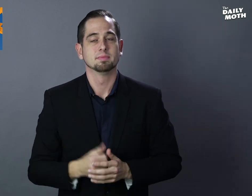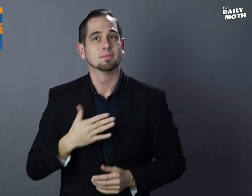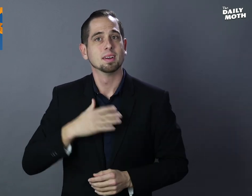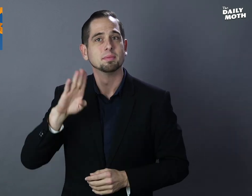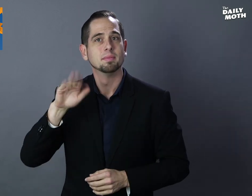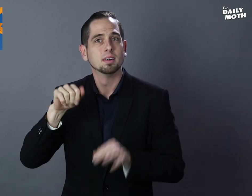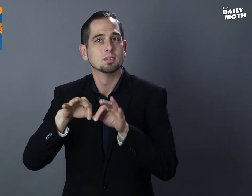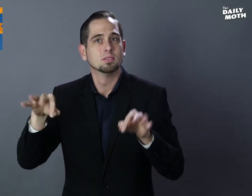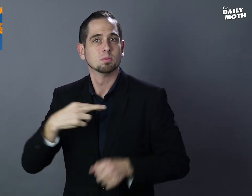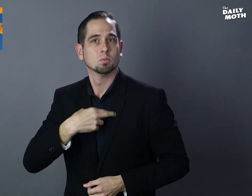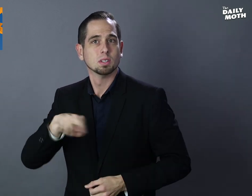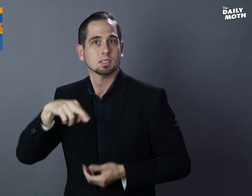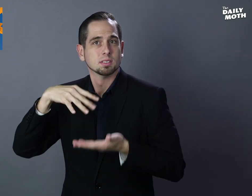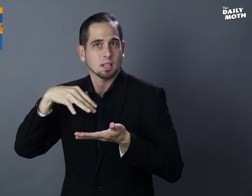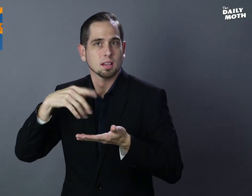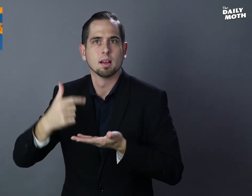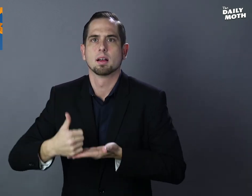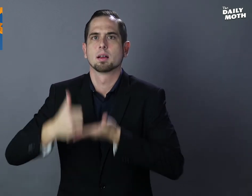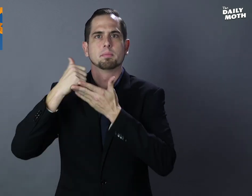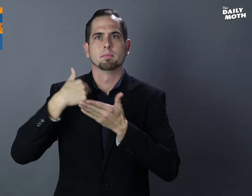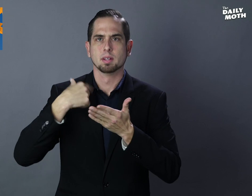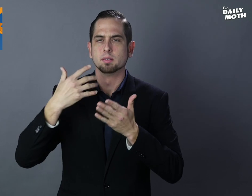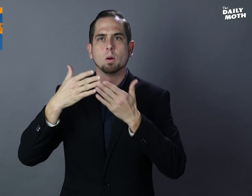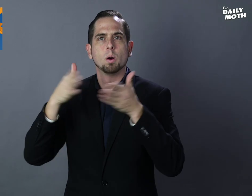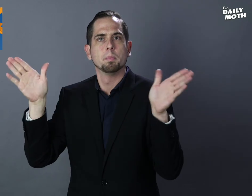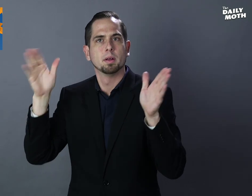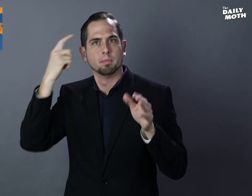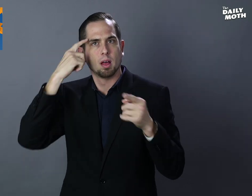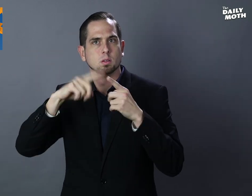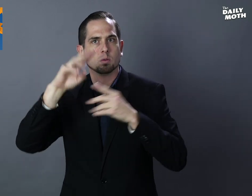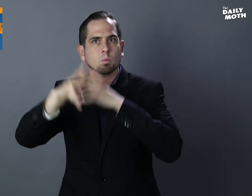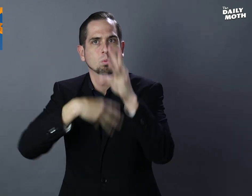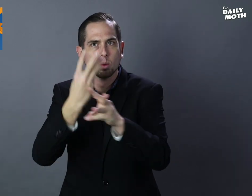My BA in Religious Studies opened up my mind to the world